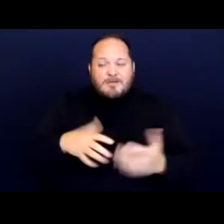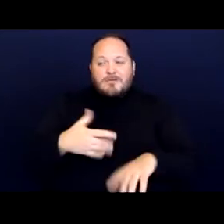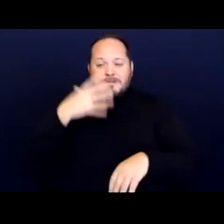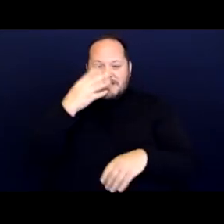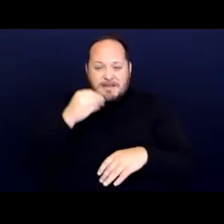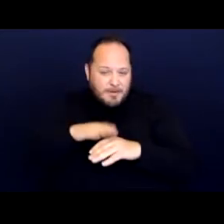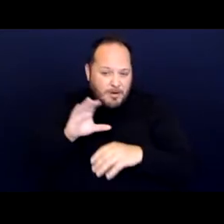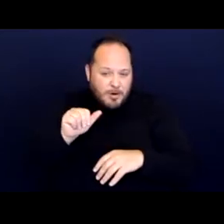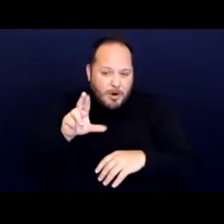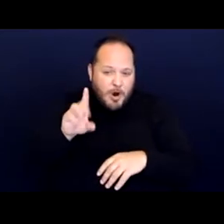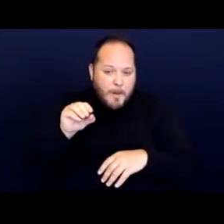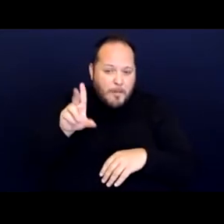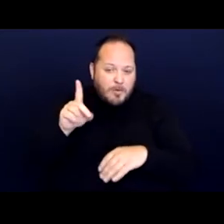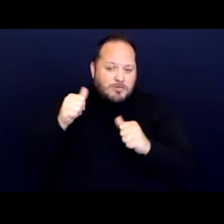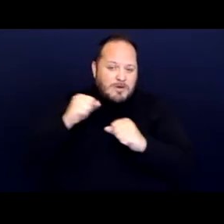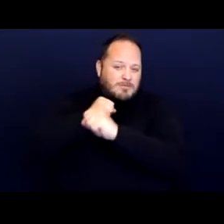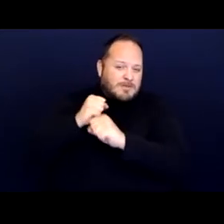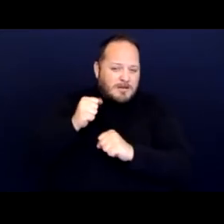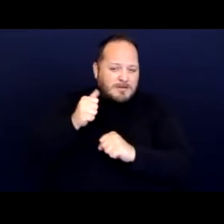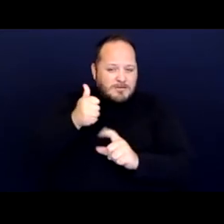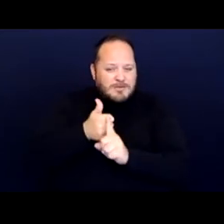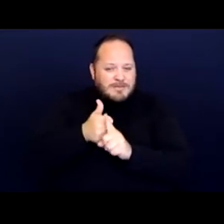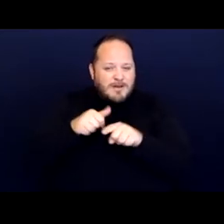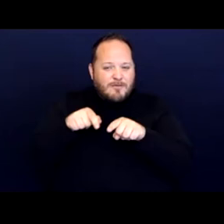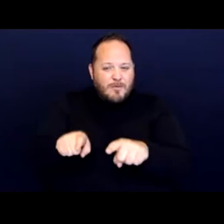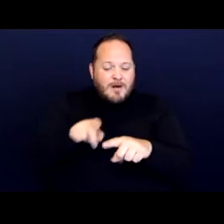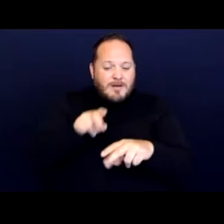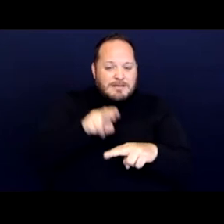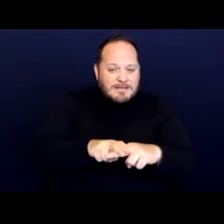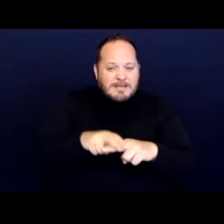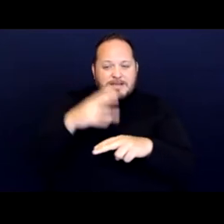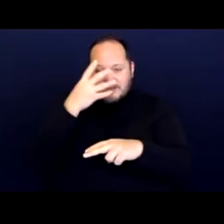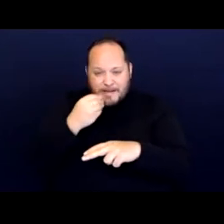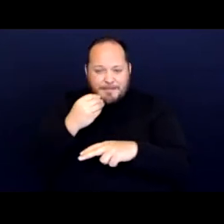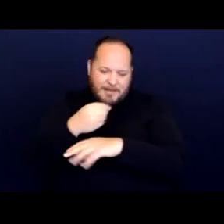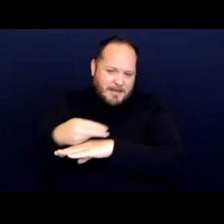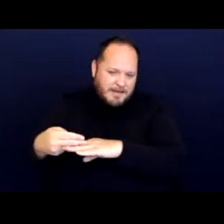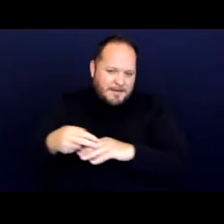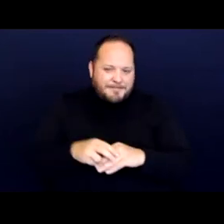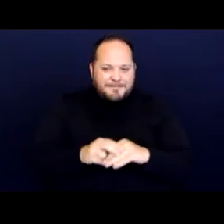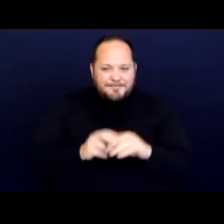to protect oneself from the elements while sleeping, sitting and lying down. Okay, next slide.